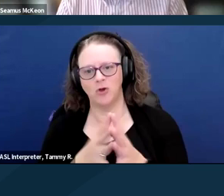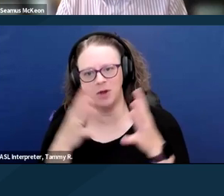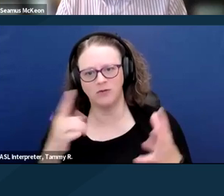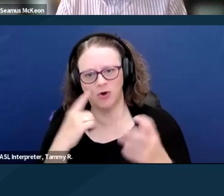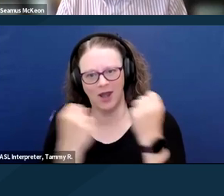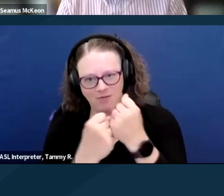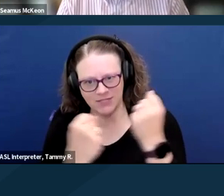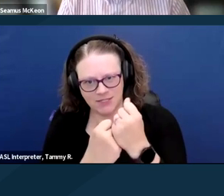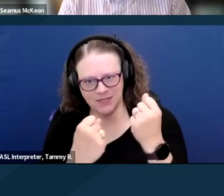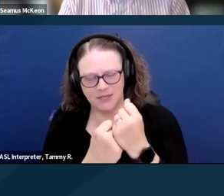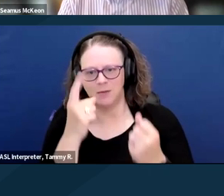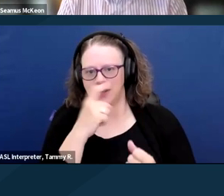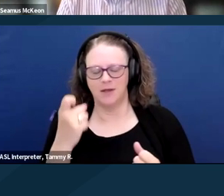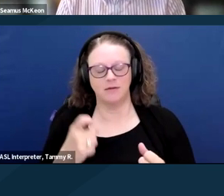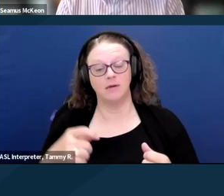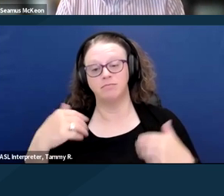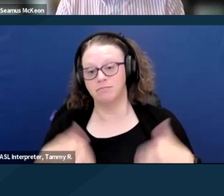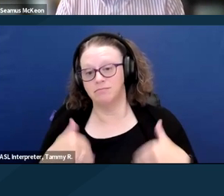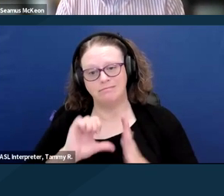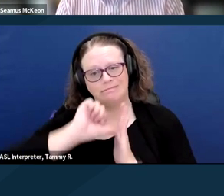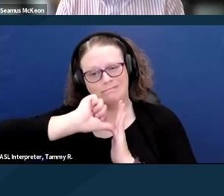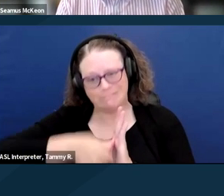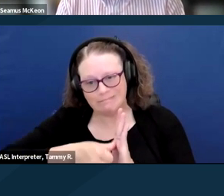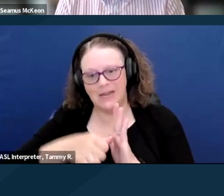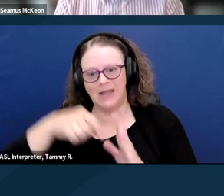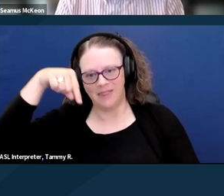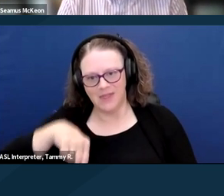because I can't say enough, that's gonna make this bill a reality.